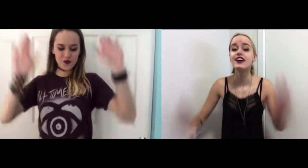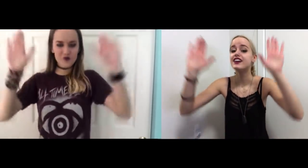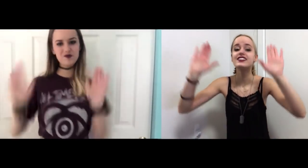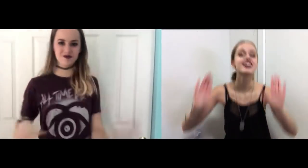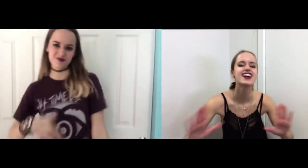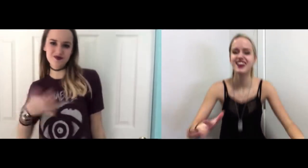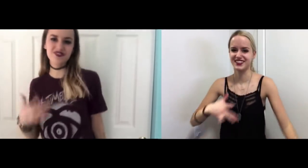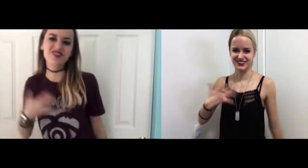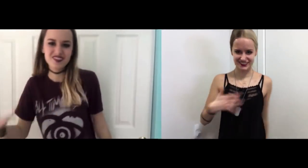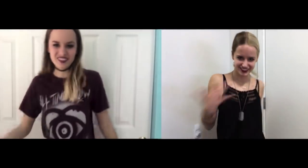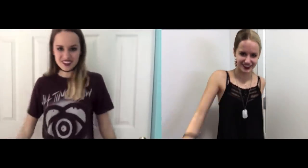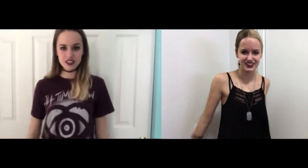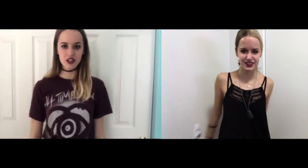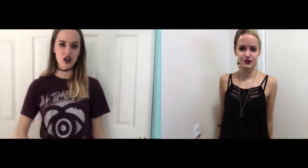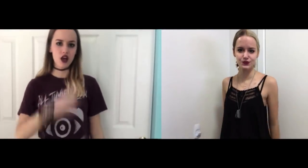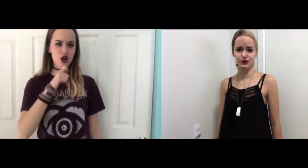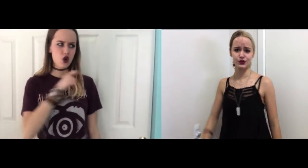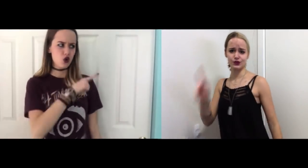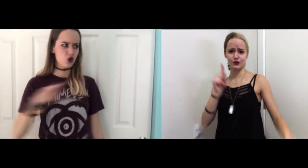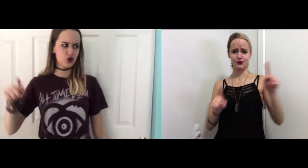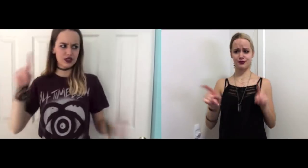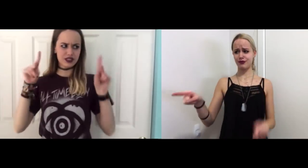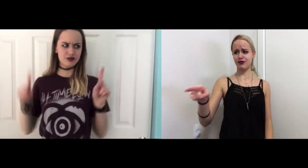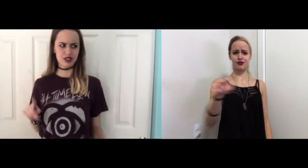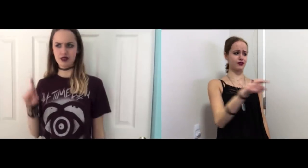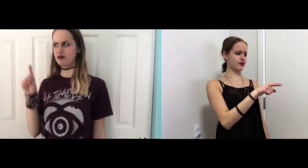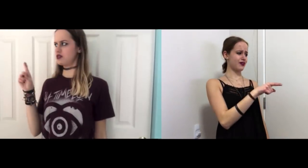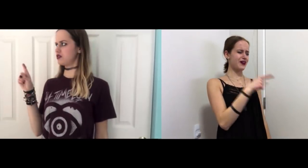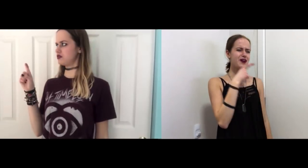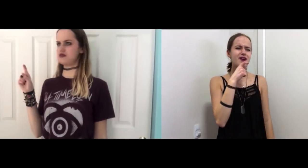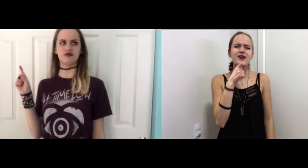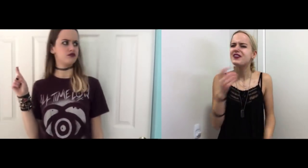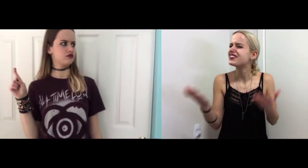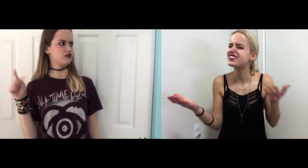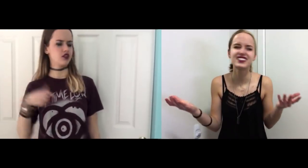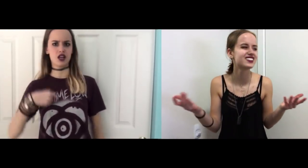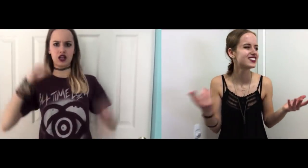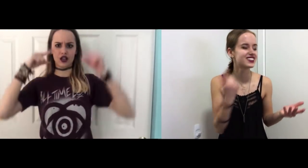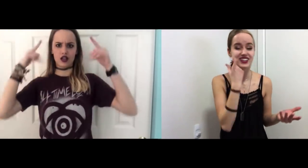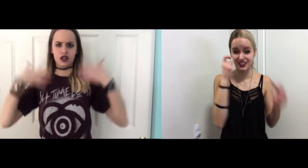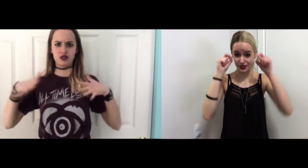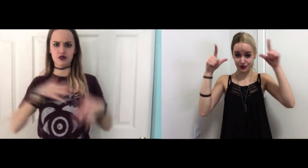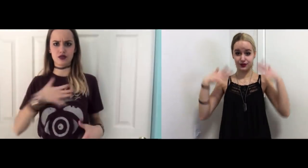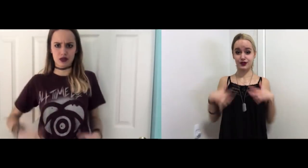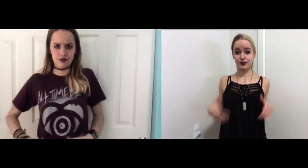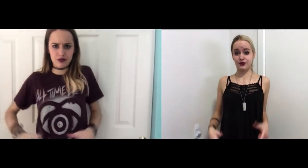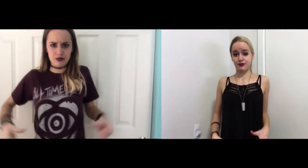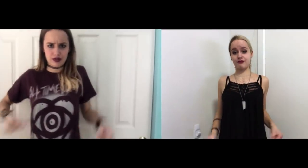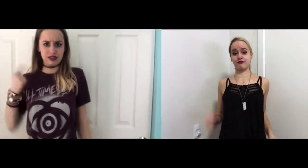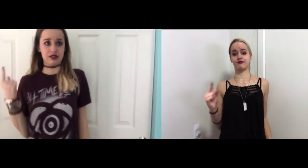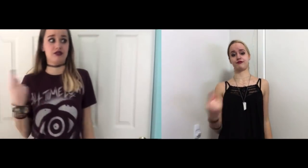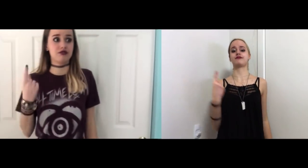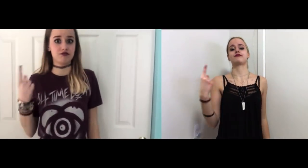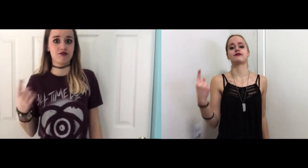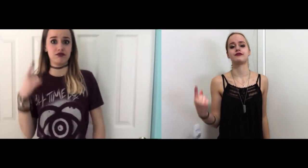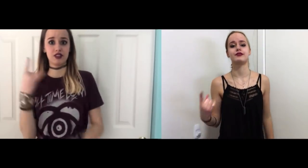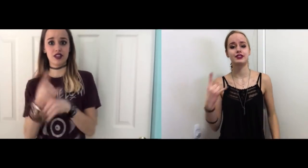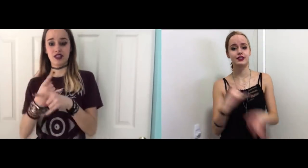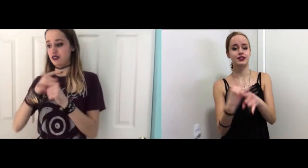It's a hell of a feeling though! Who are these people? I just woke up in my underwear...